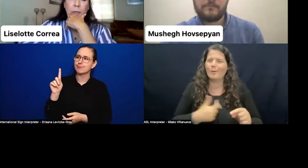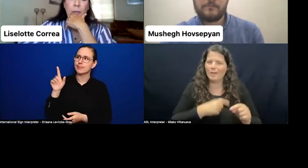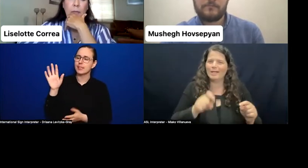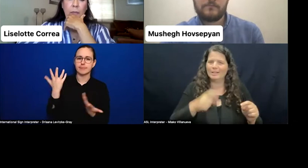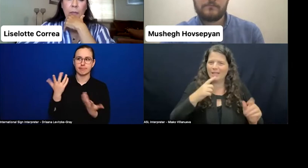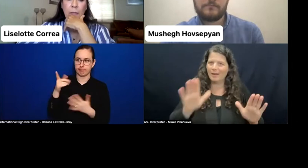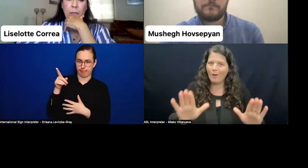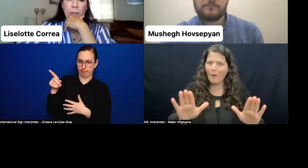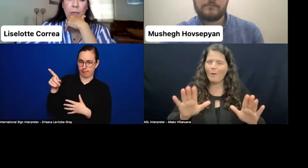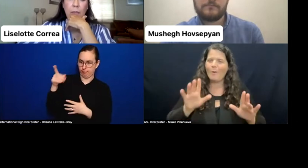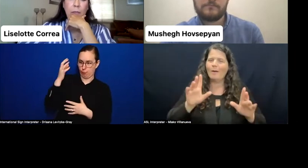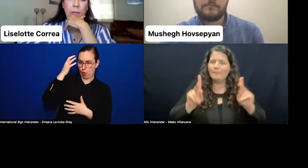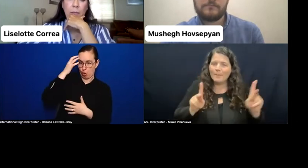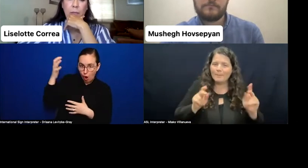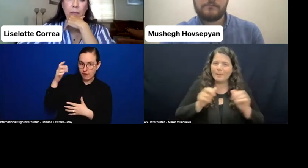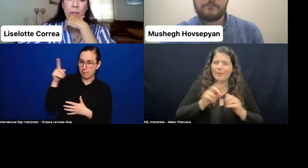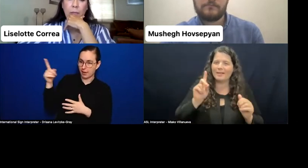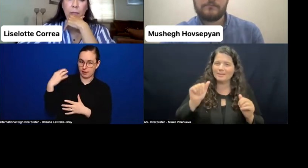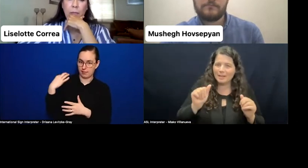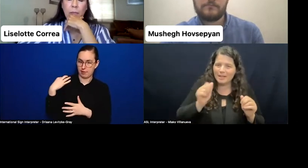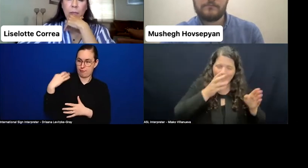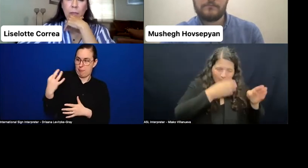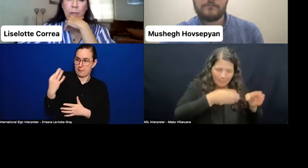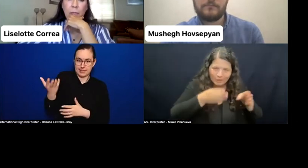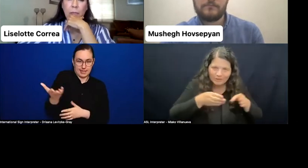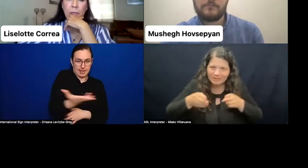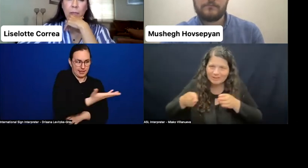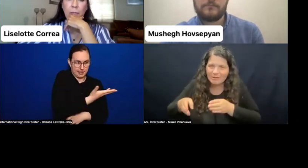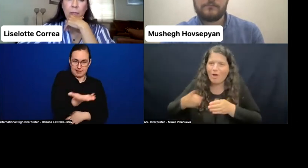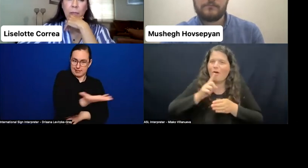persons with disabilities appear in at least